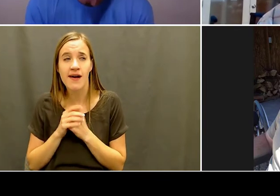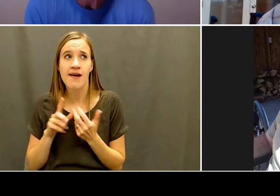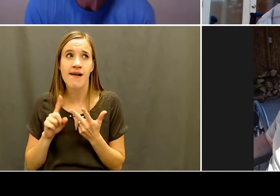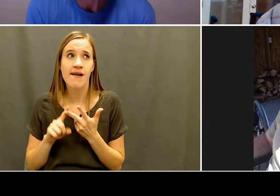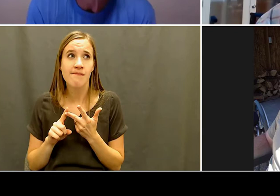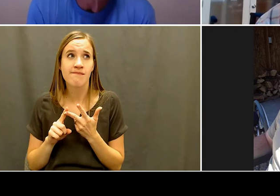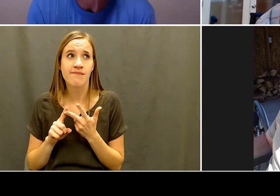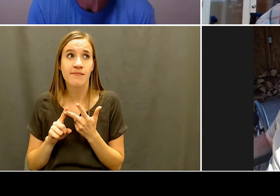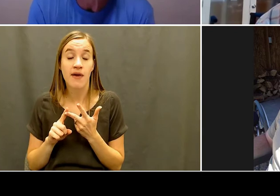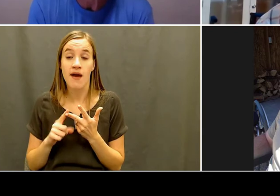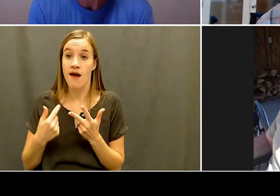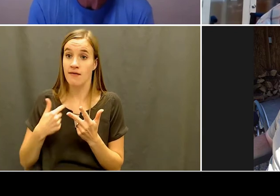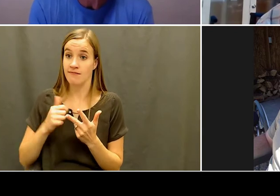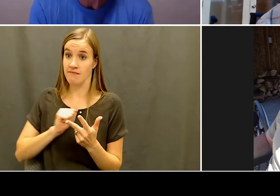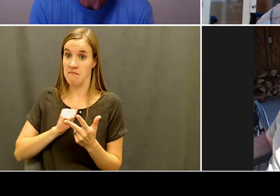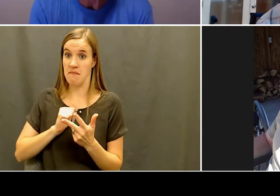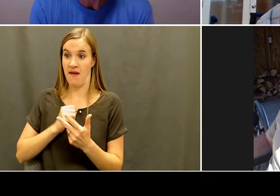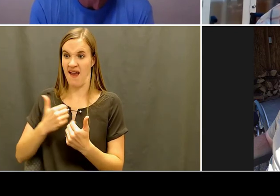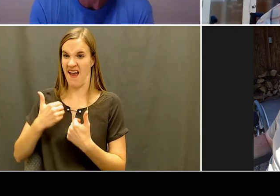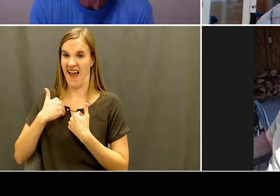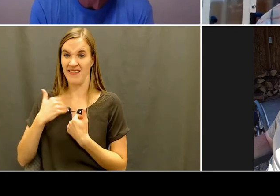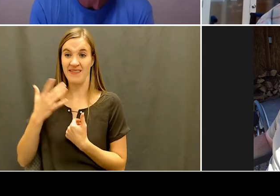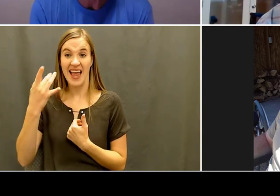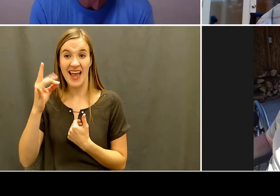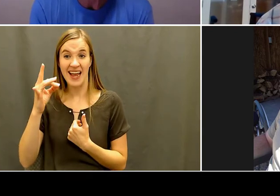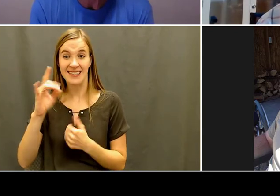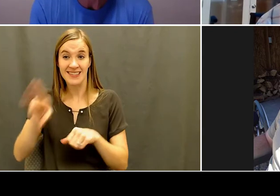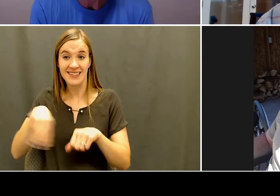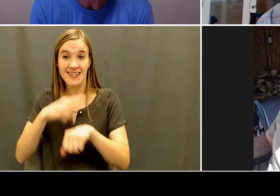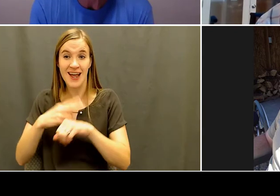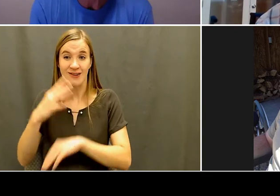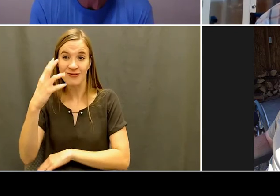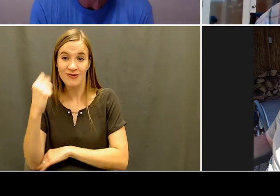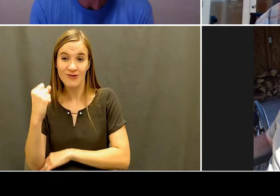records, lots of silver medals, bronze medals. I've